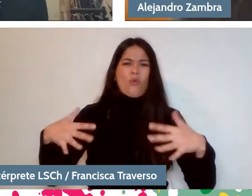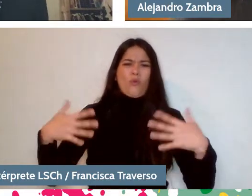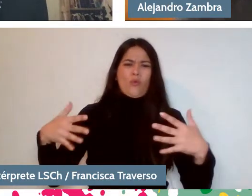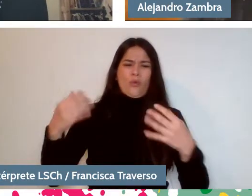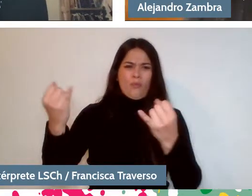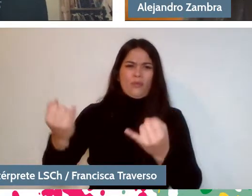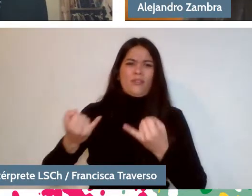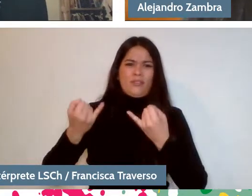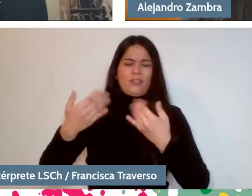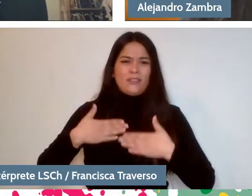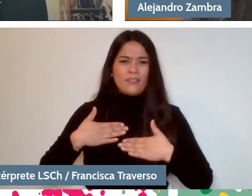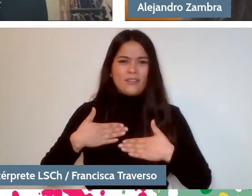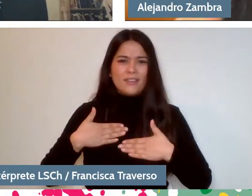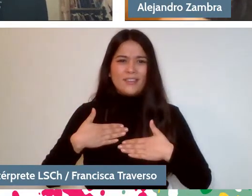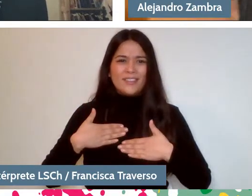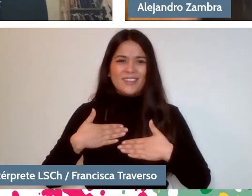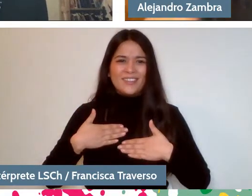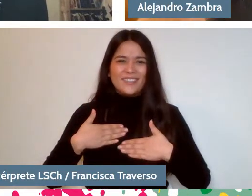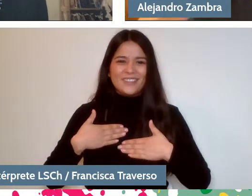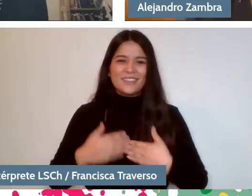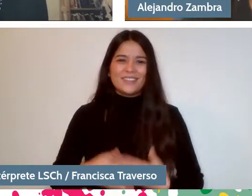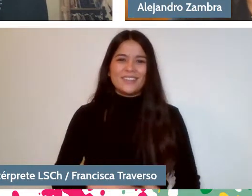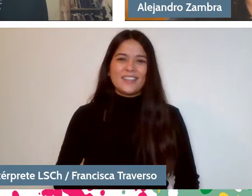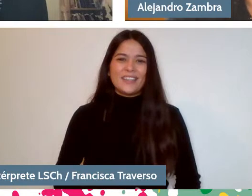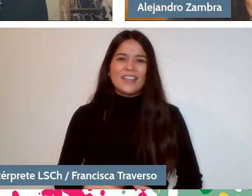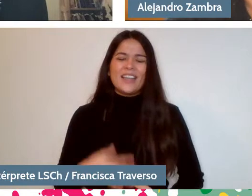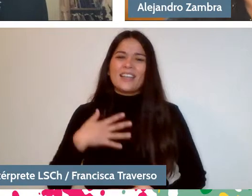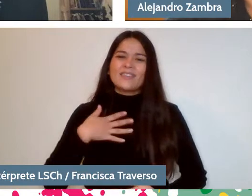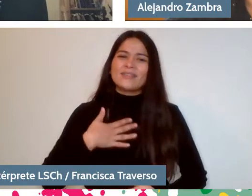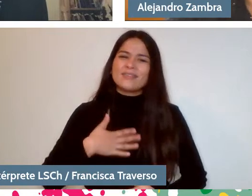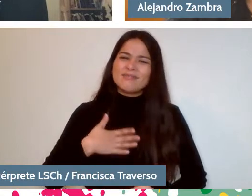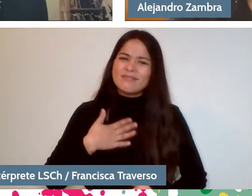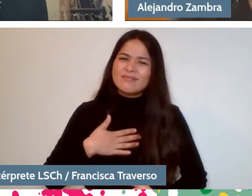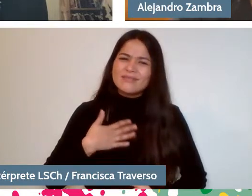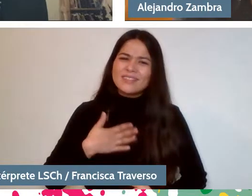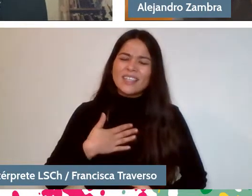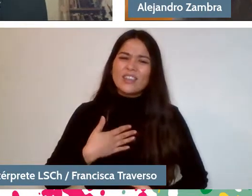I have the feeling that it is a dialogue that is being resumed